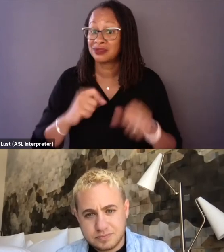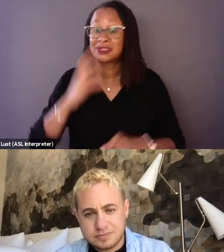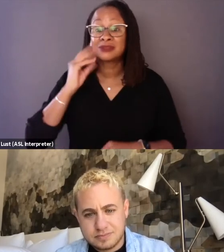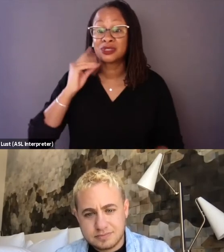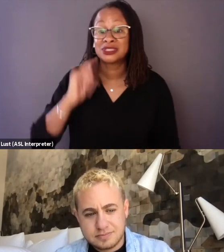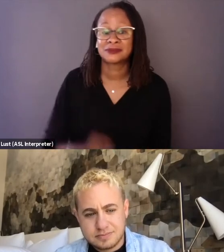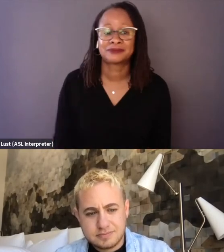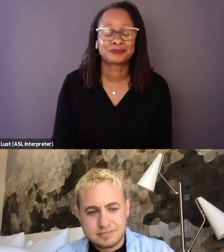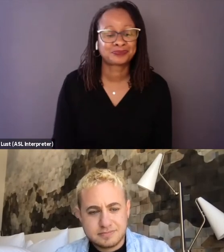Alex, anything for you?